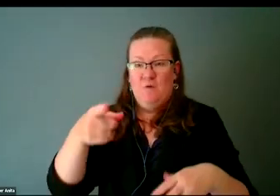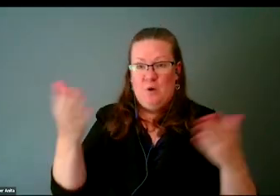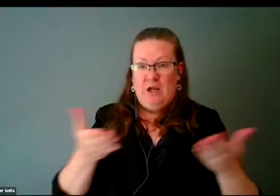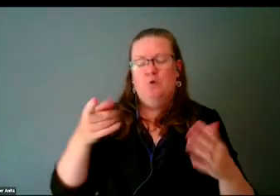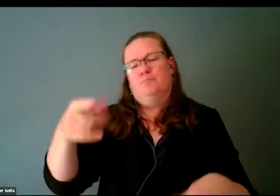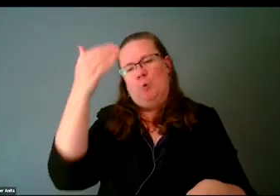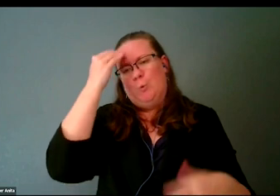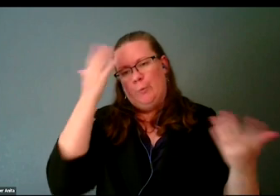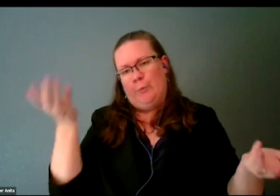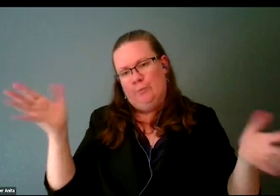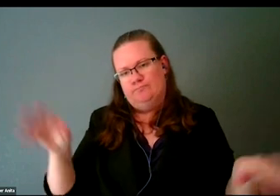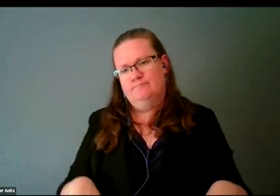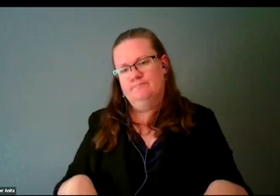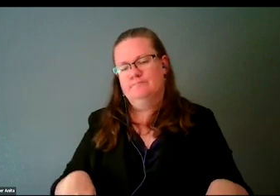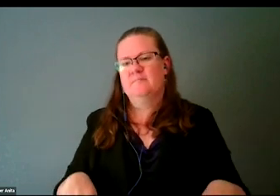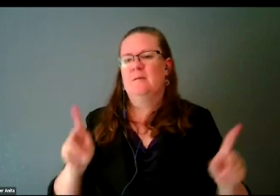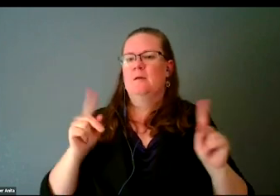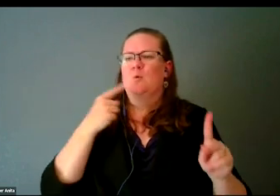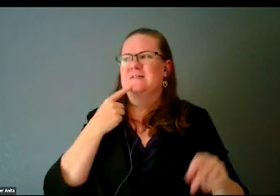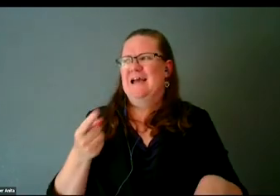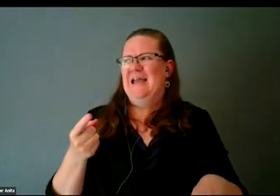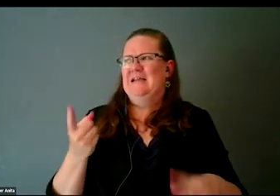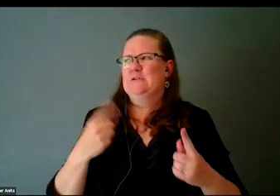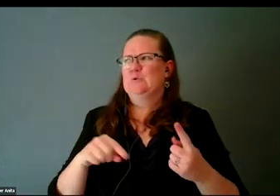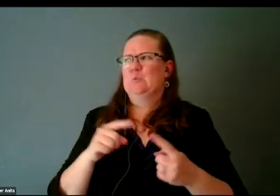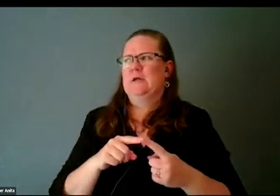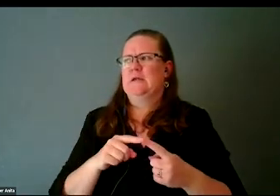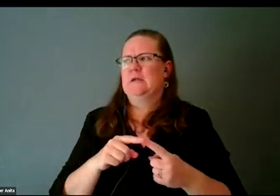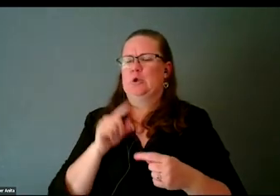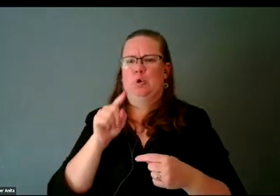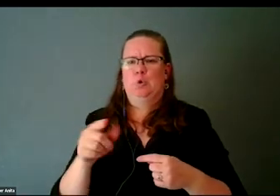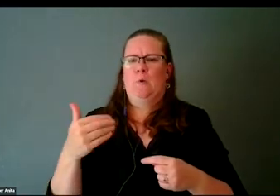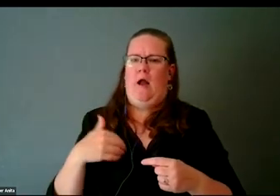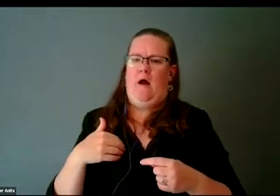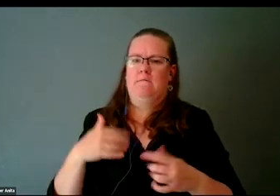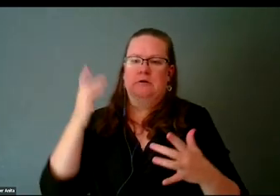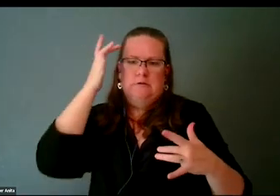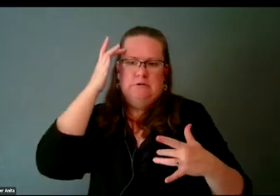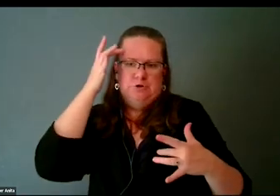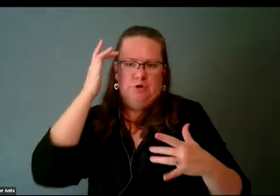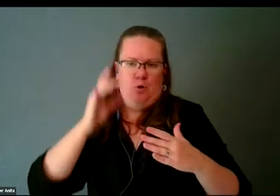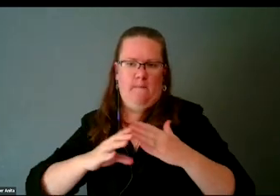Folks will say, oh, it's when you have a condition or an impairment, perhaps physically